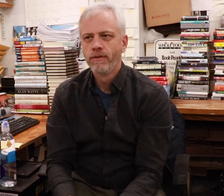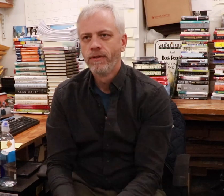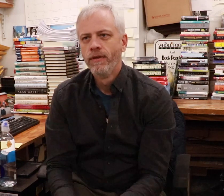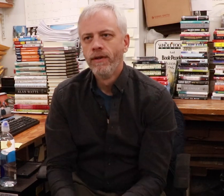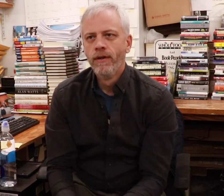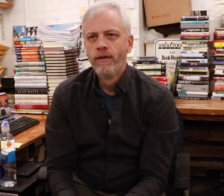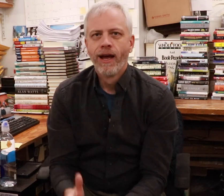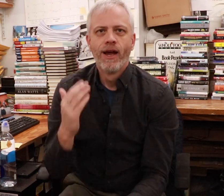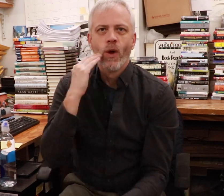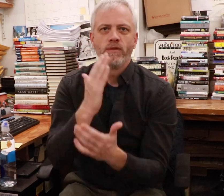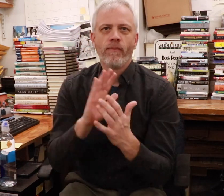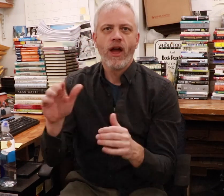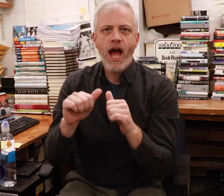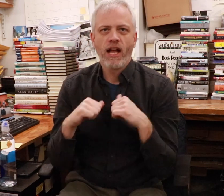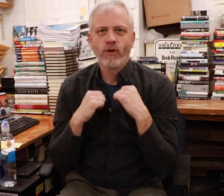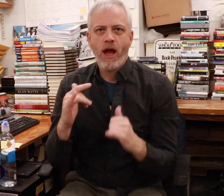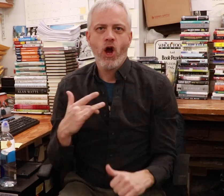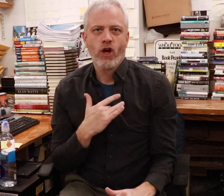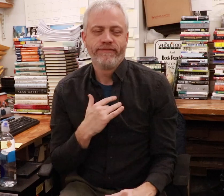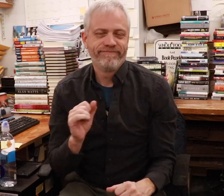in fact I know some of their addresses by heart!